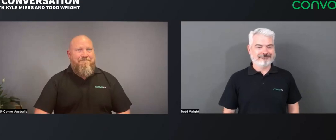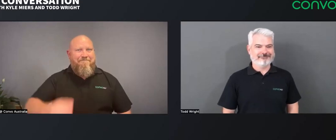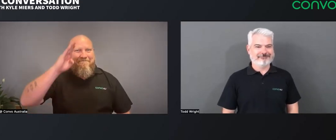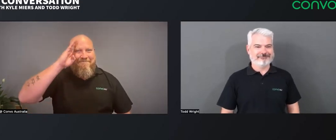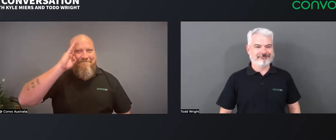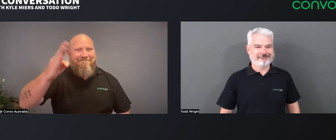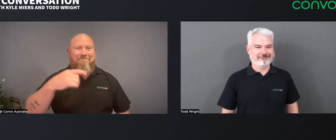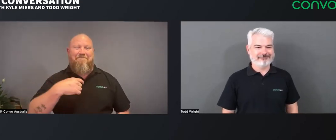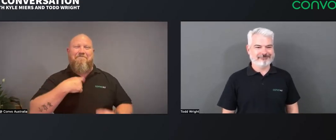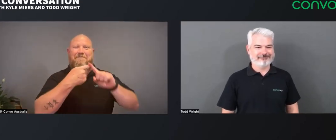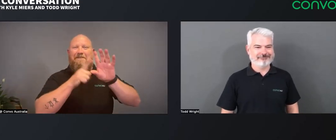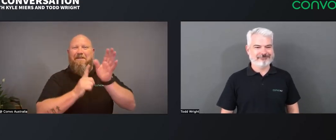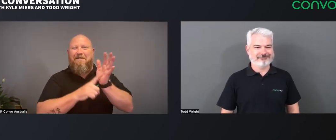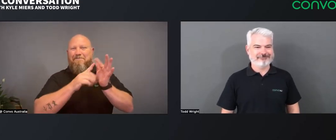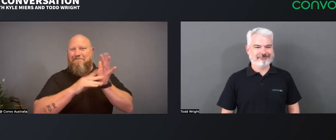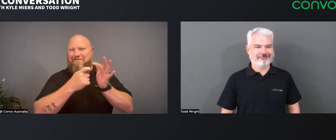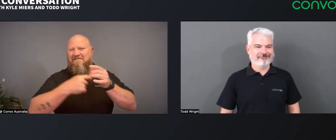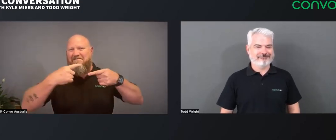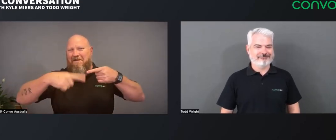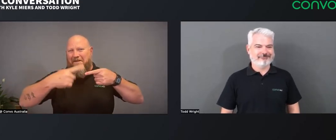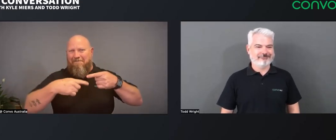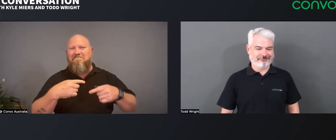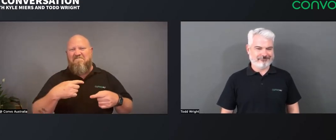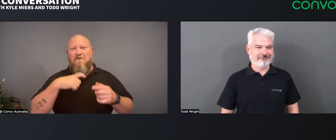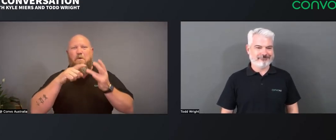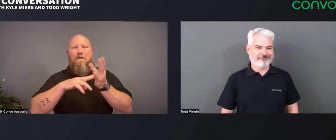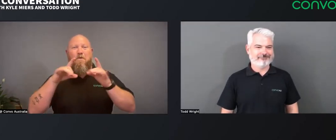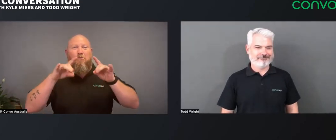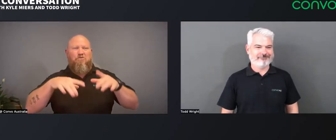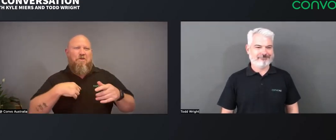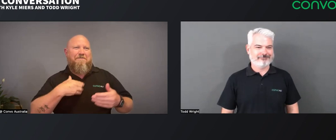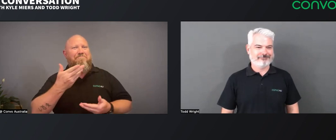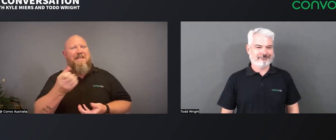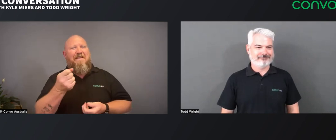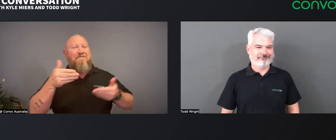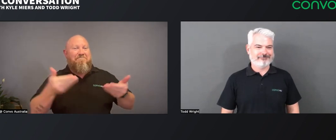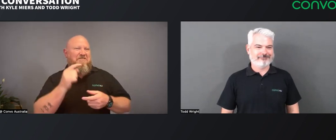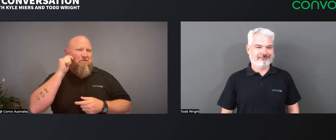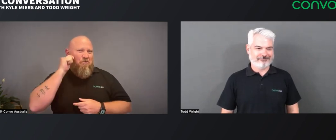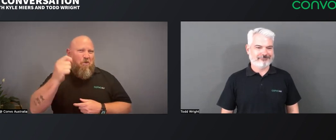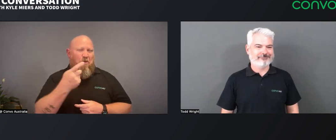Hi, I'm Kyle Miers from Convo Australia And I have with me, here, Todd.